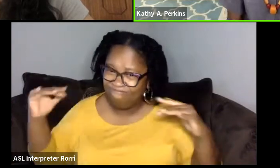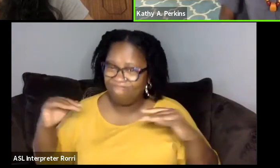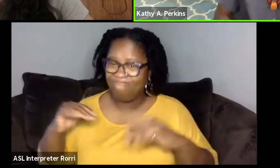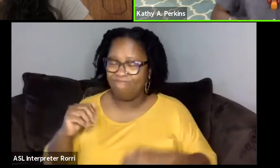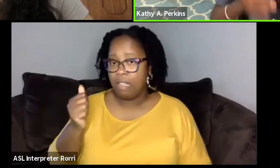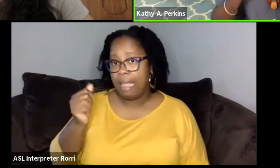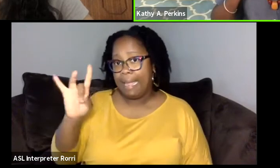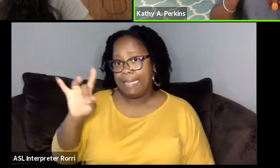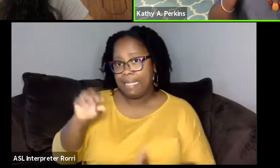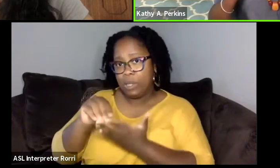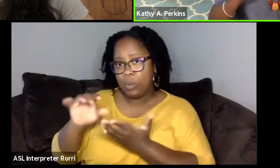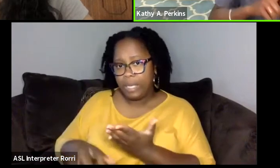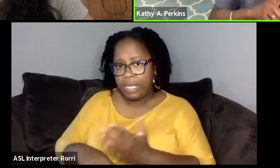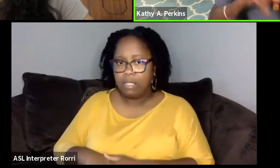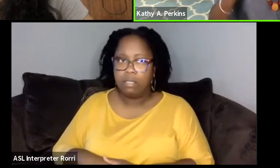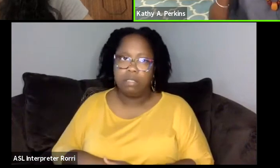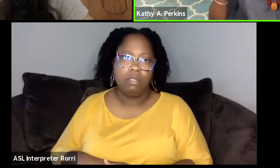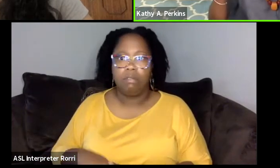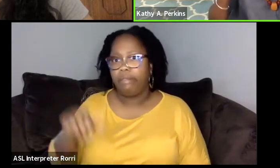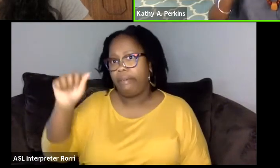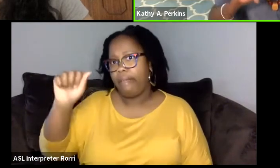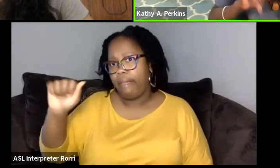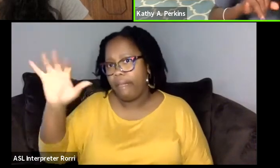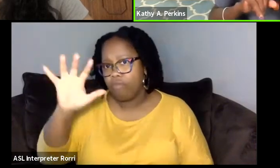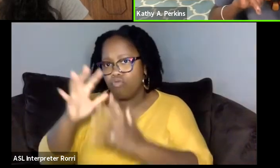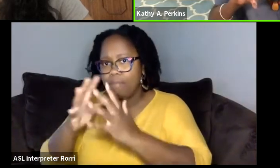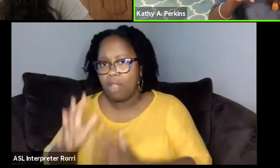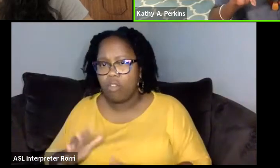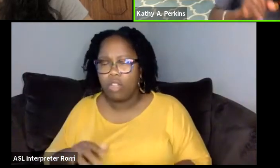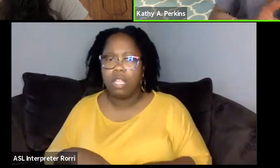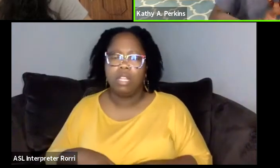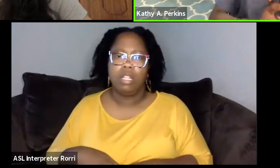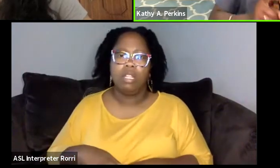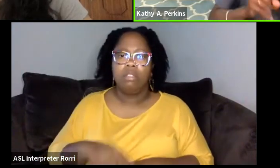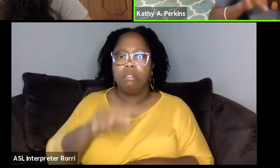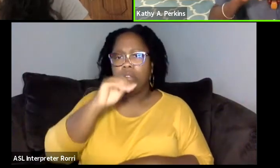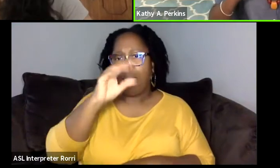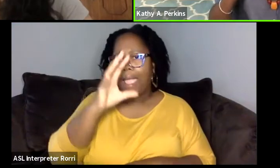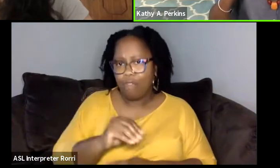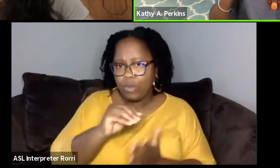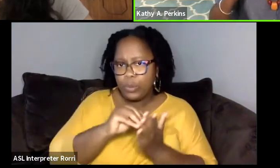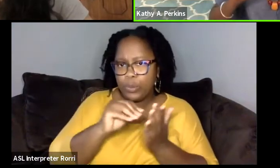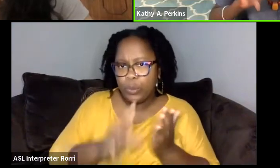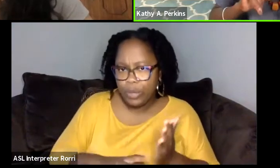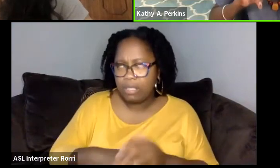It was like, Asian Americans, I had some African students in there,